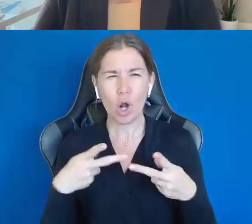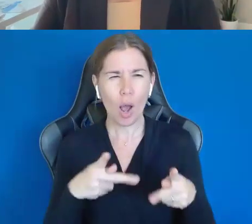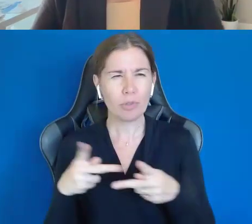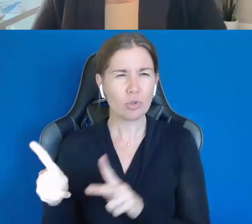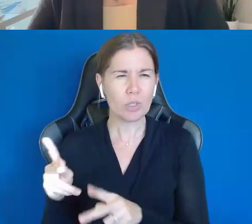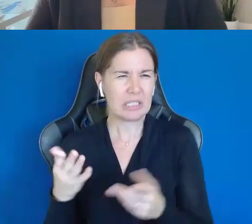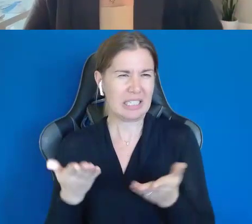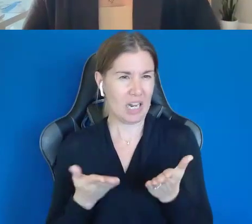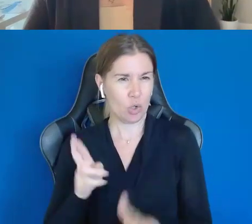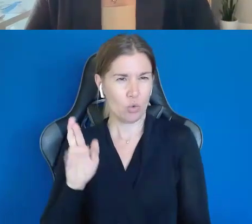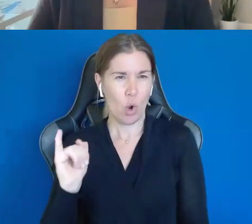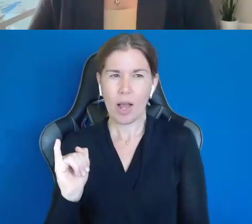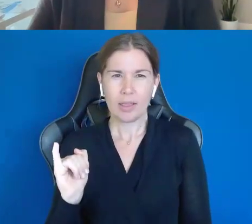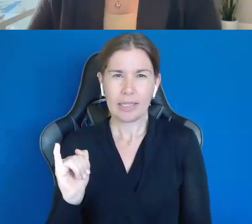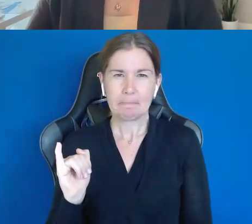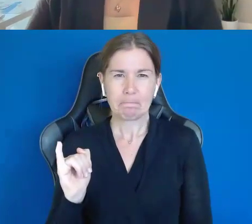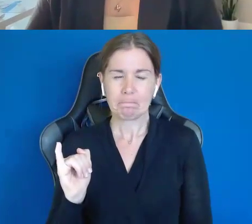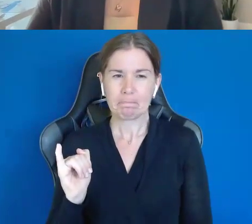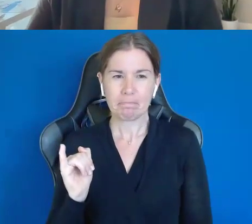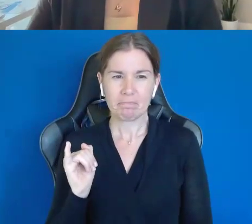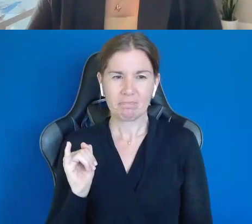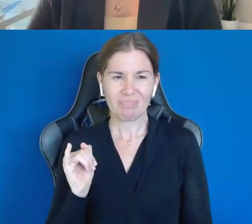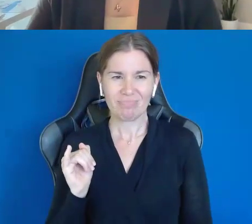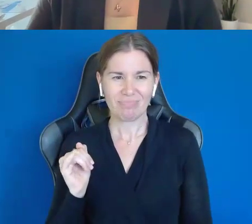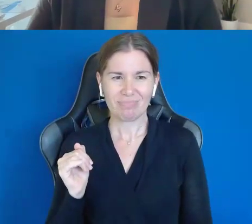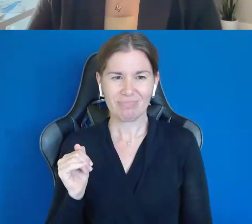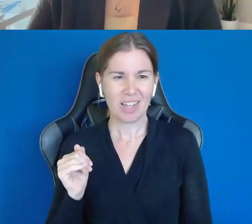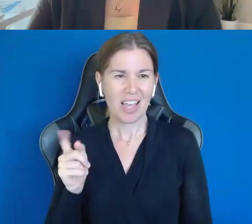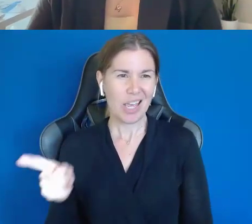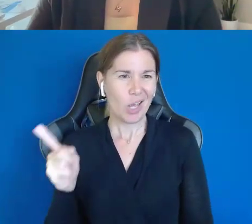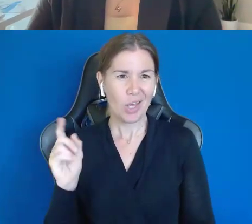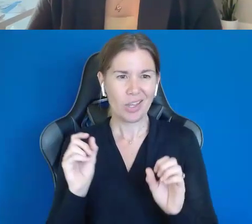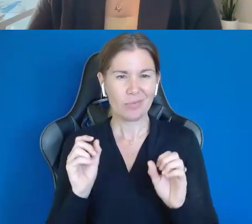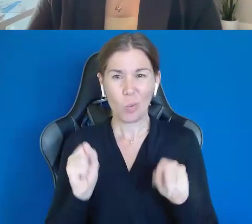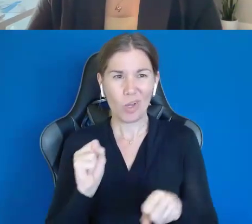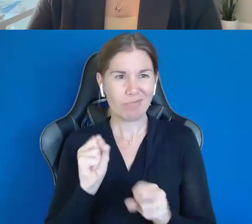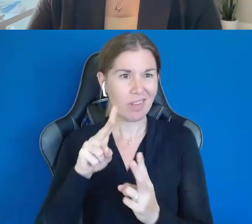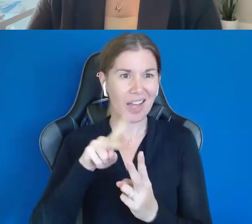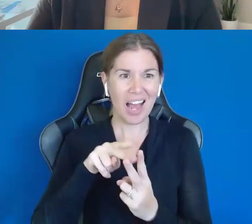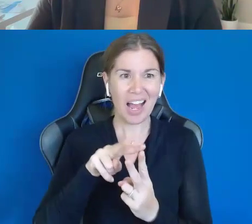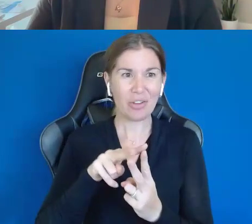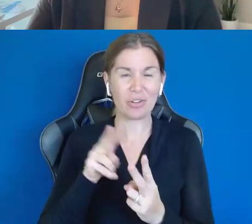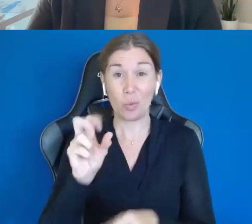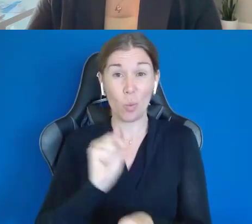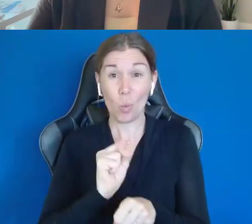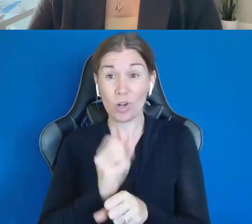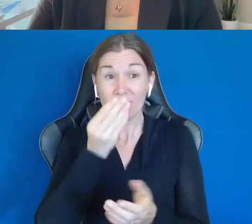He would either put carriages in a line into the stores, you know. We all do that.